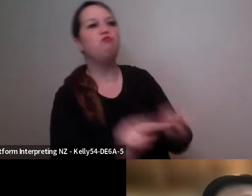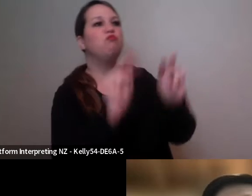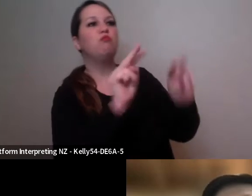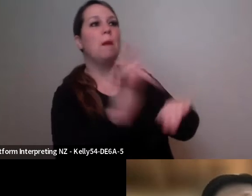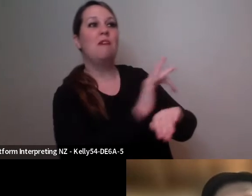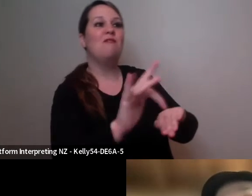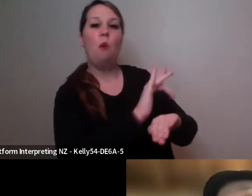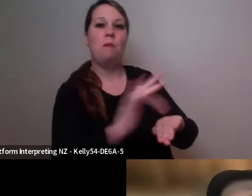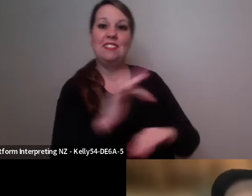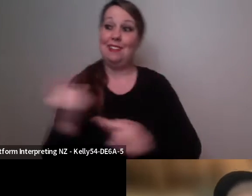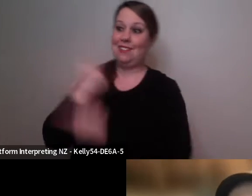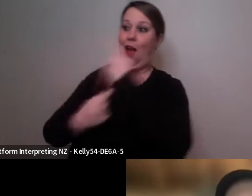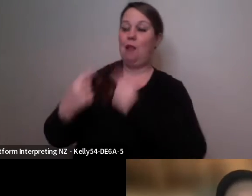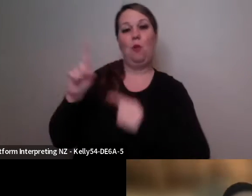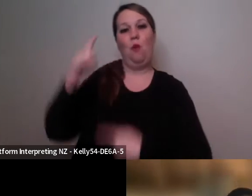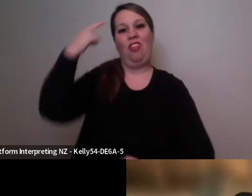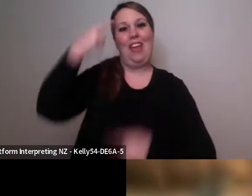That's what I'm working on at the moment.